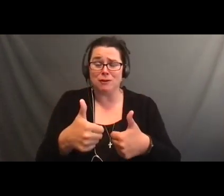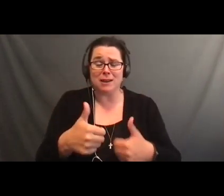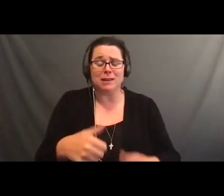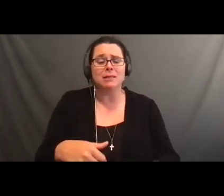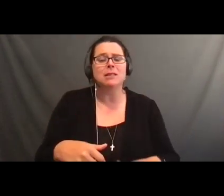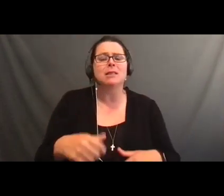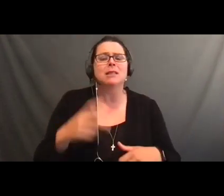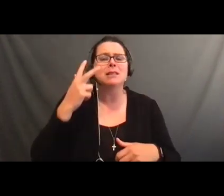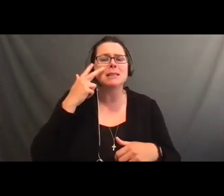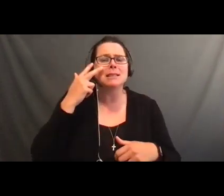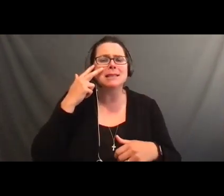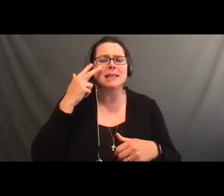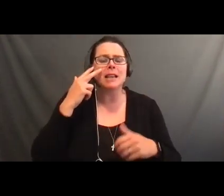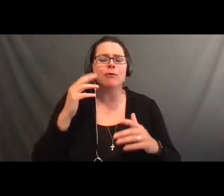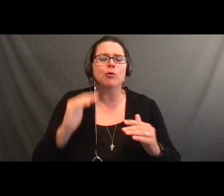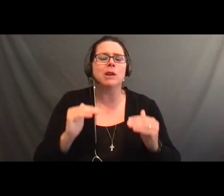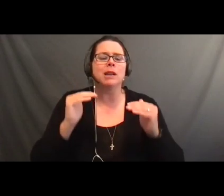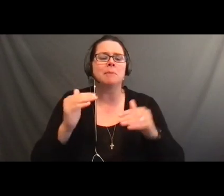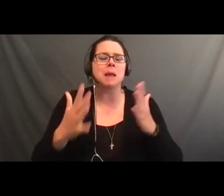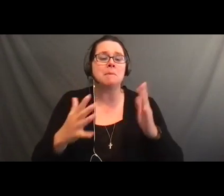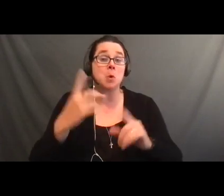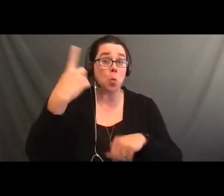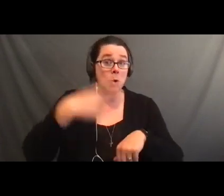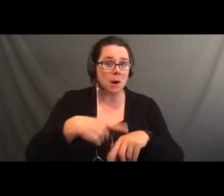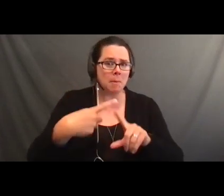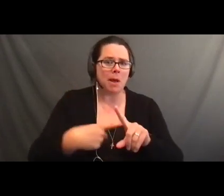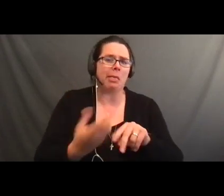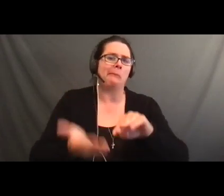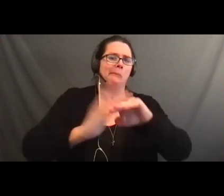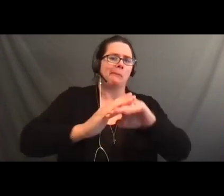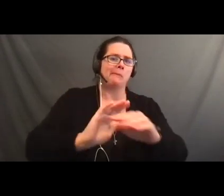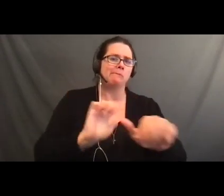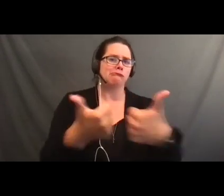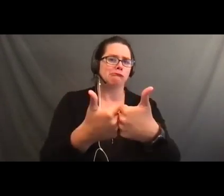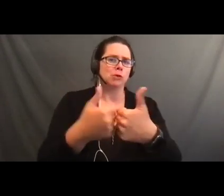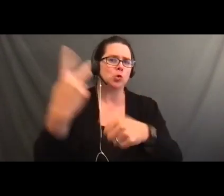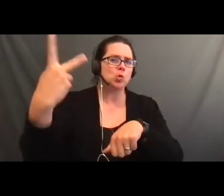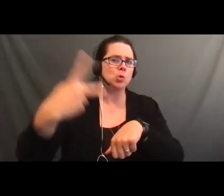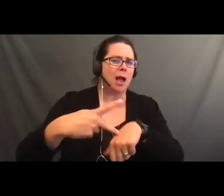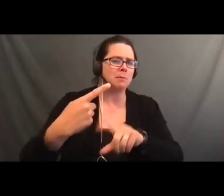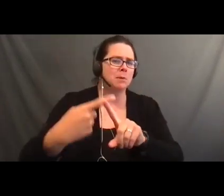a 7 10 split? >> Austin: No, uhuh.